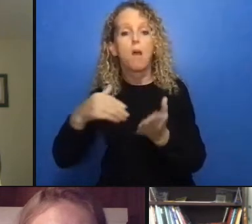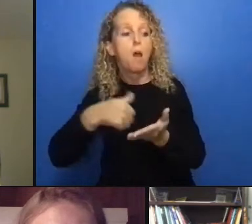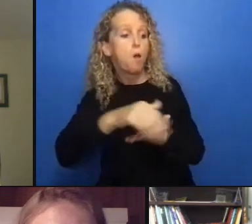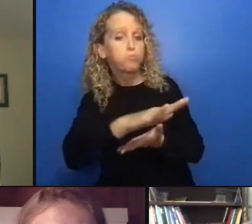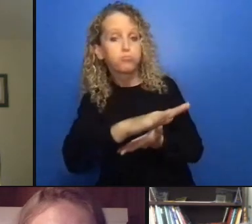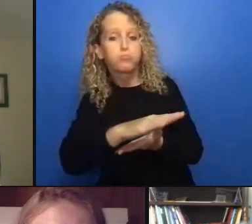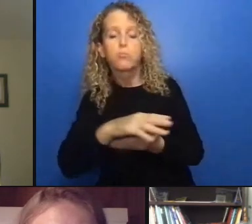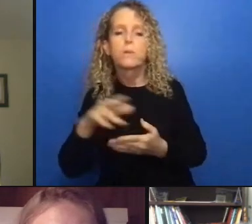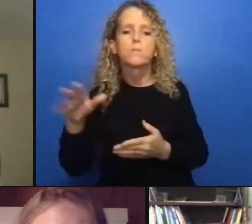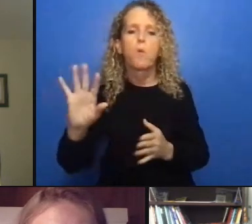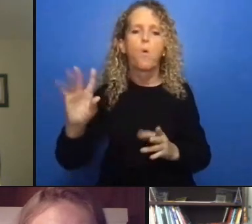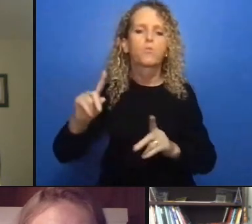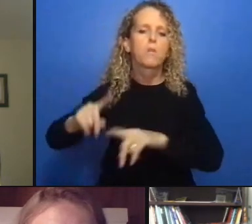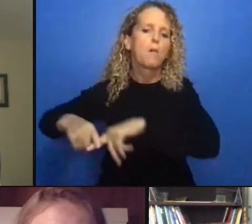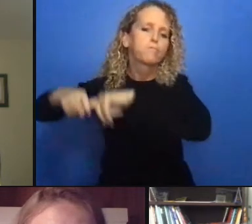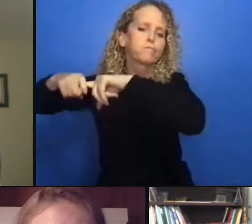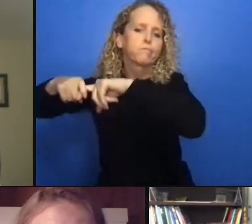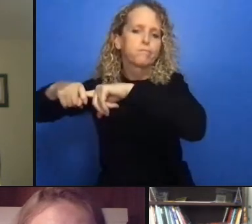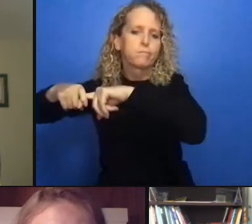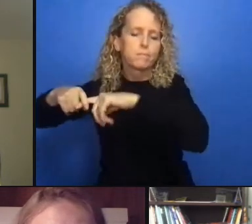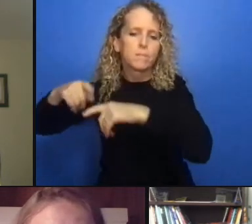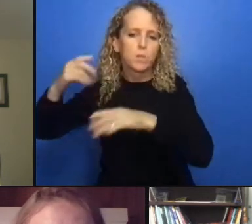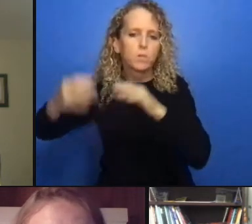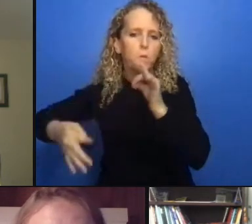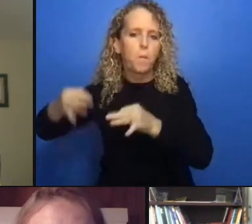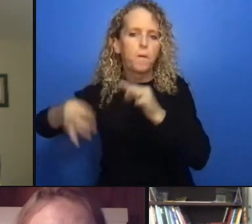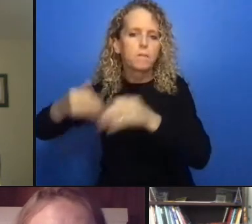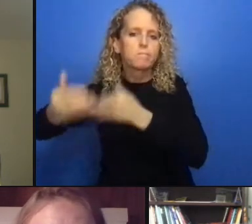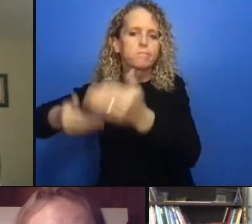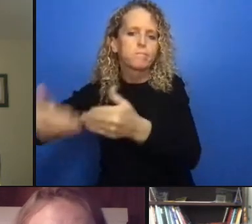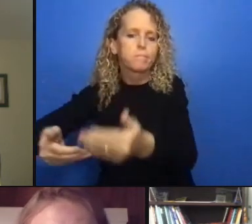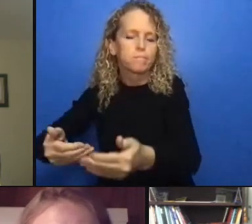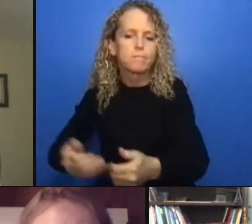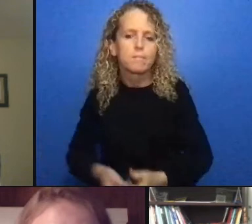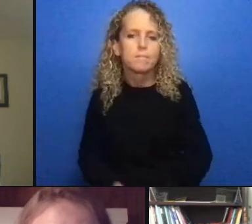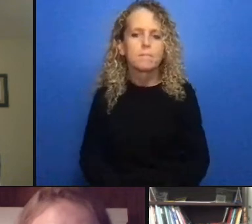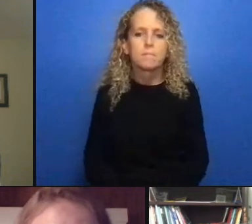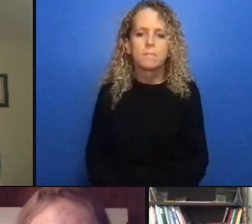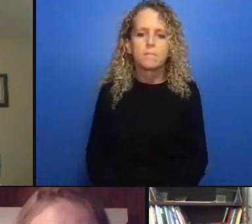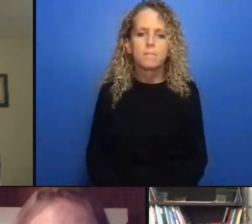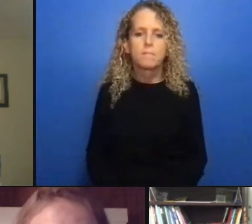and what the starting points are for solving those problems including problems that now